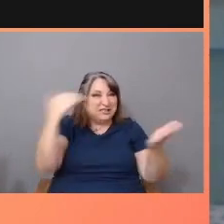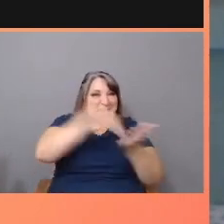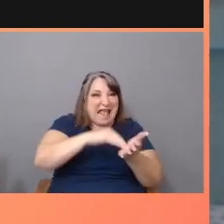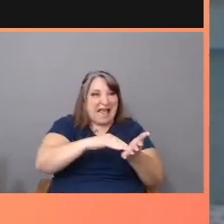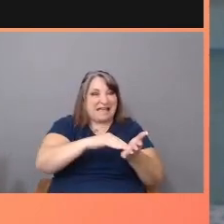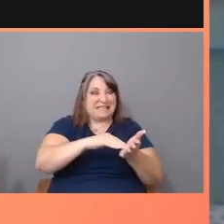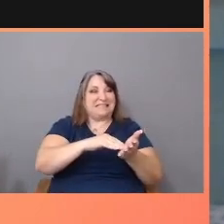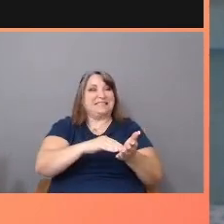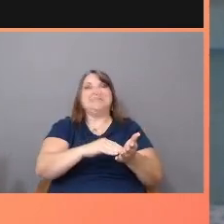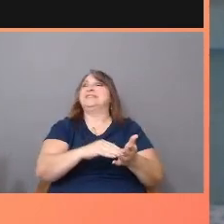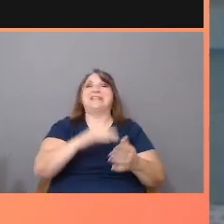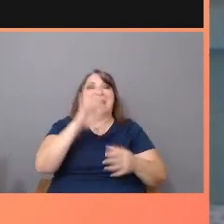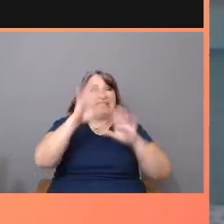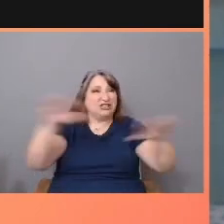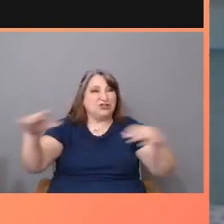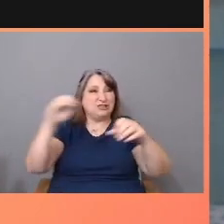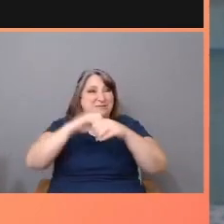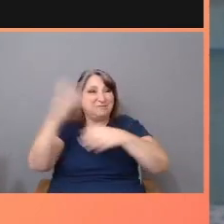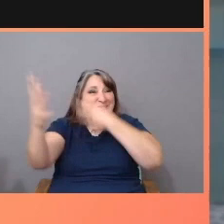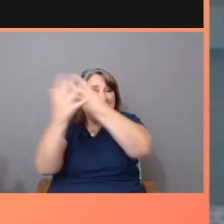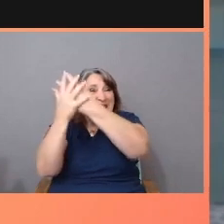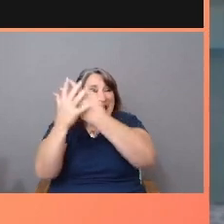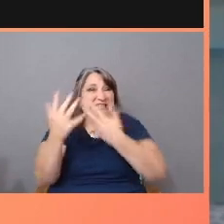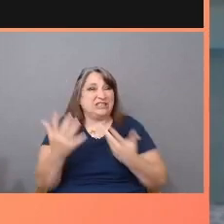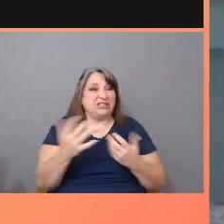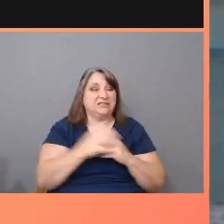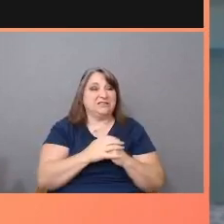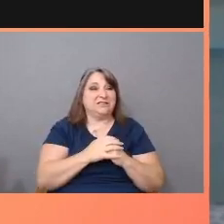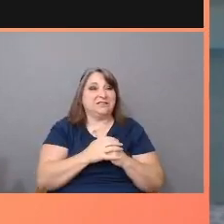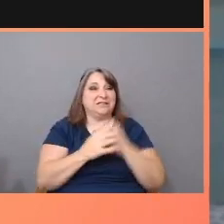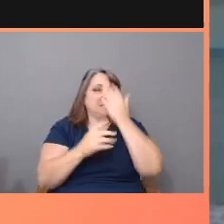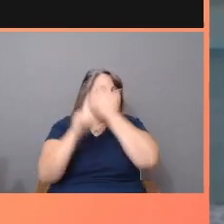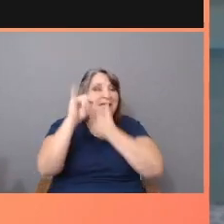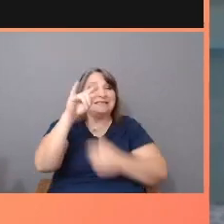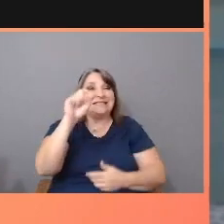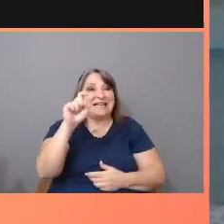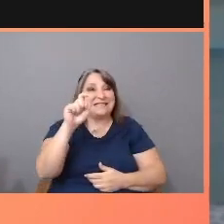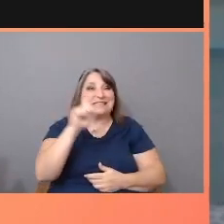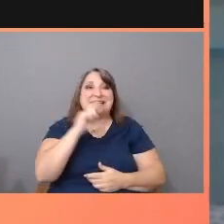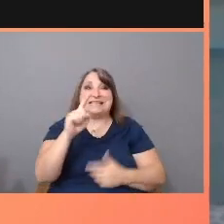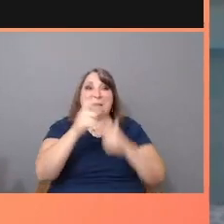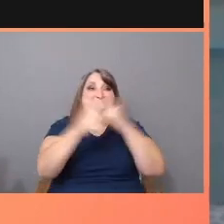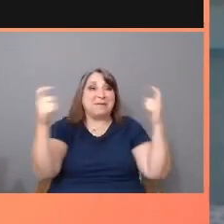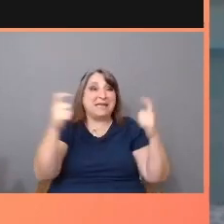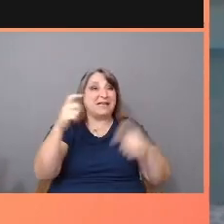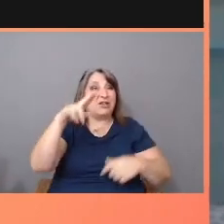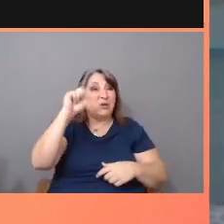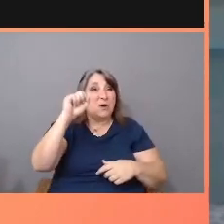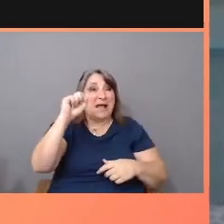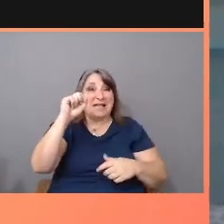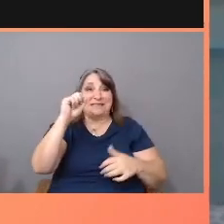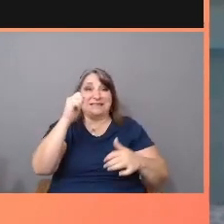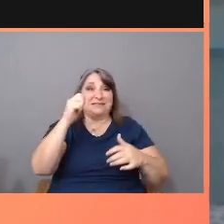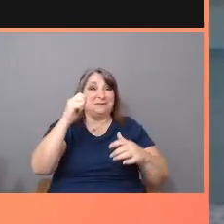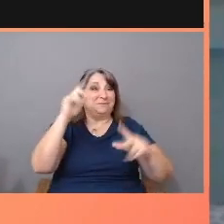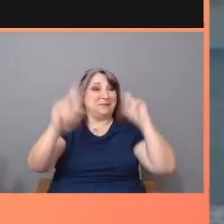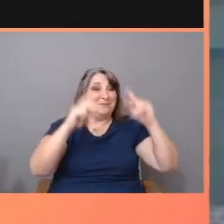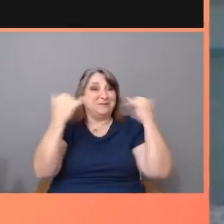Latinx make up the largest ethnic minority in the US today. We are not a race. We are the children of the conquered and the conquerors,